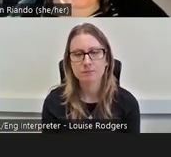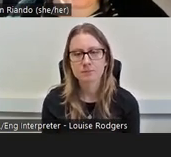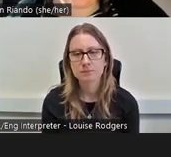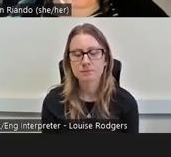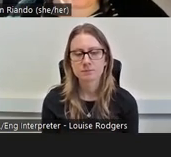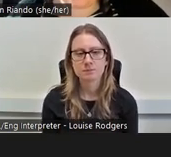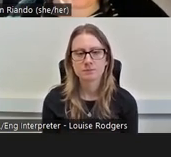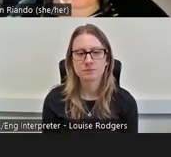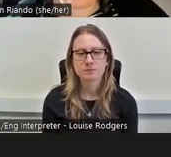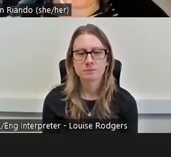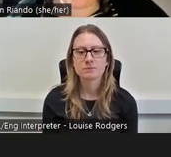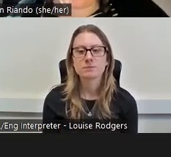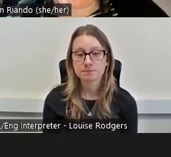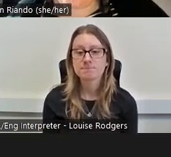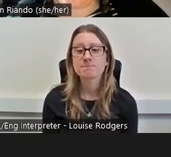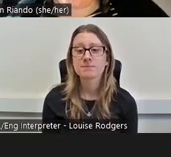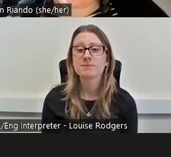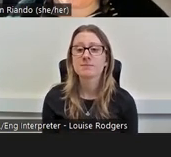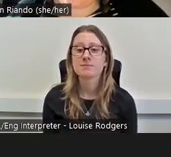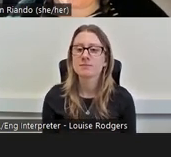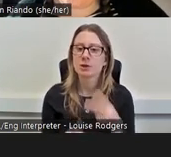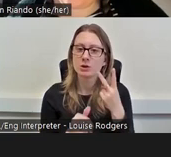Yeah, two-way process, absolutely.